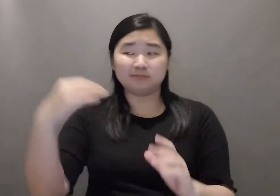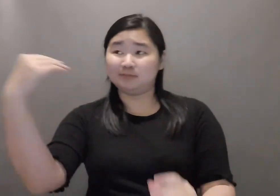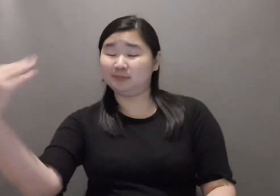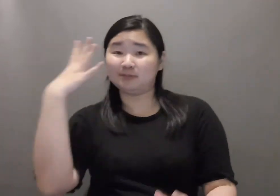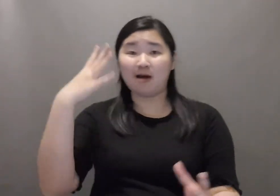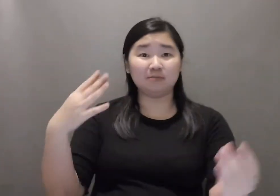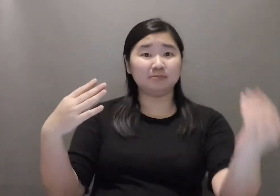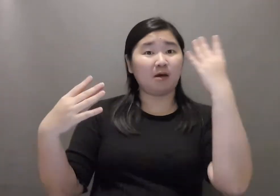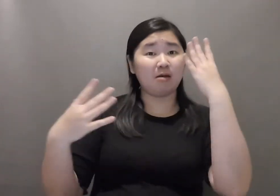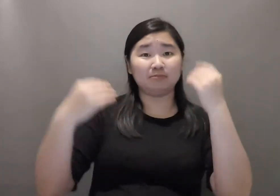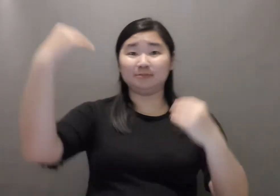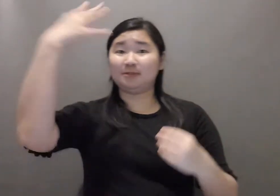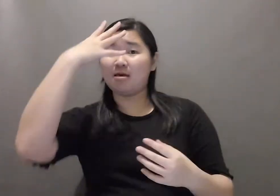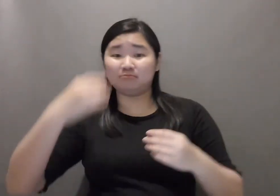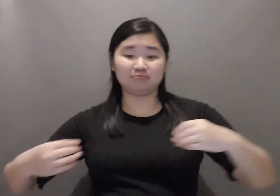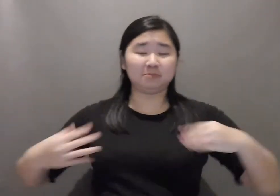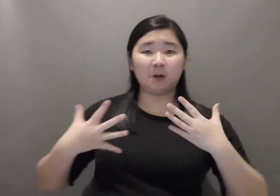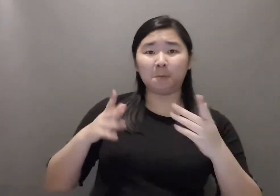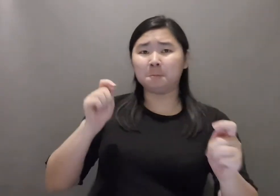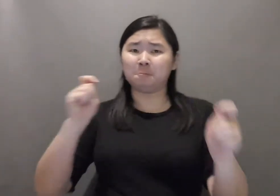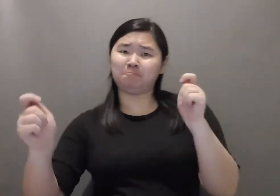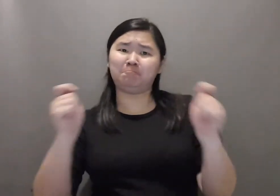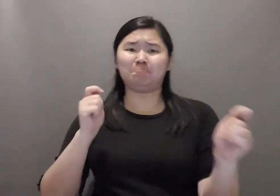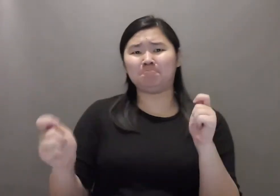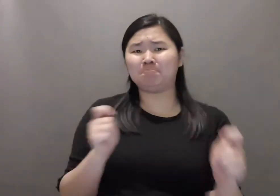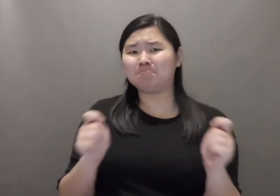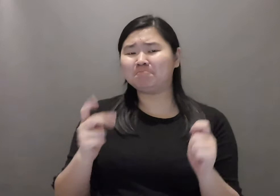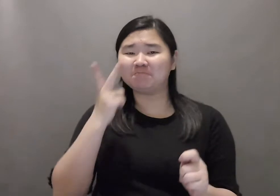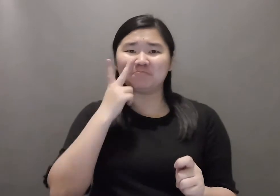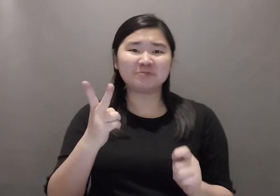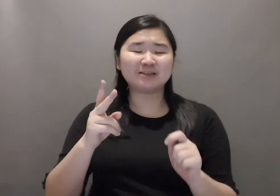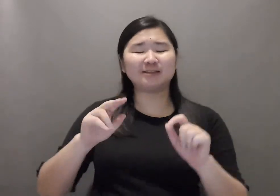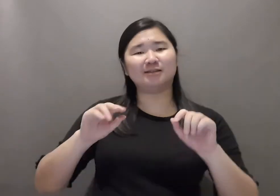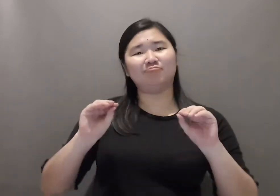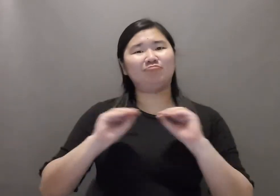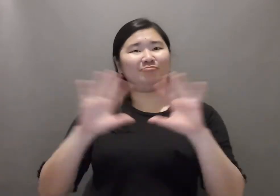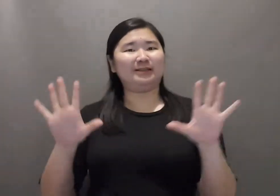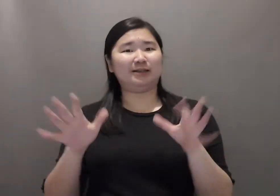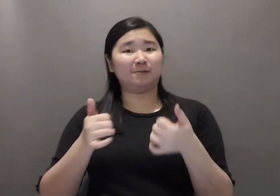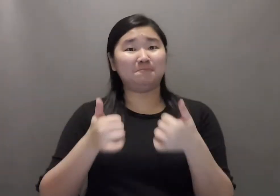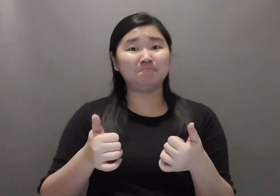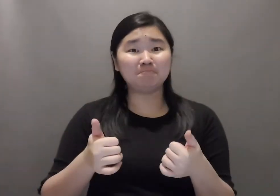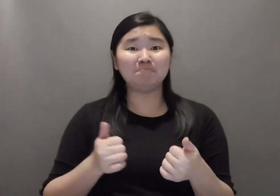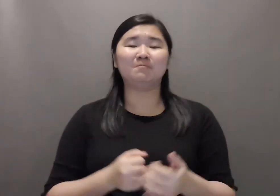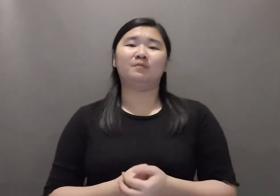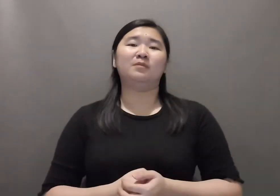The solution is to either move away from the bright light or place additionally in front of the signer that is much brighter than the background light.